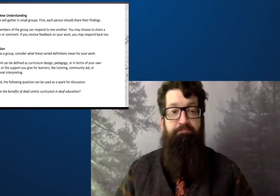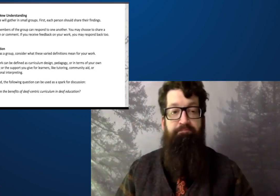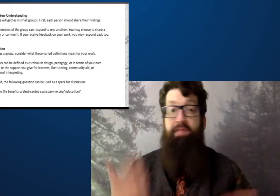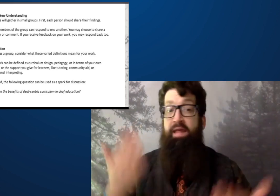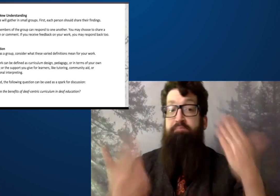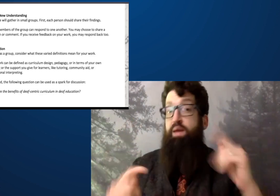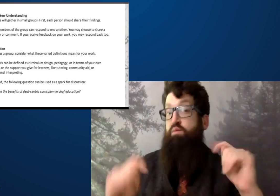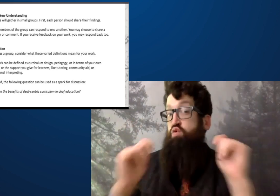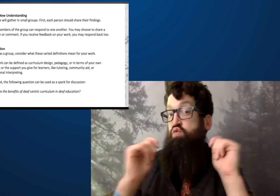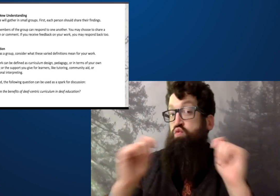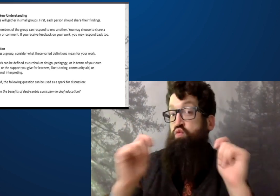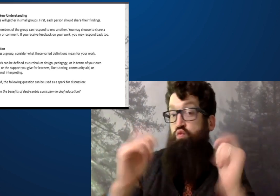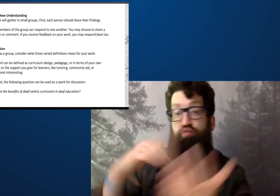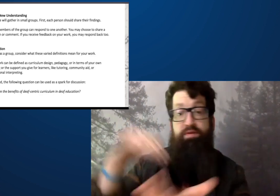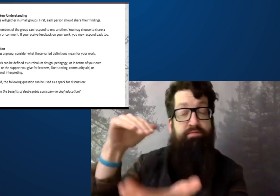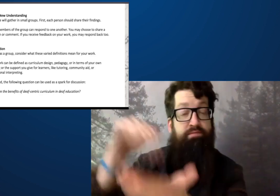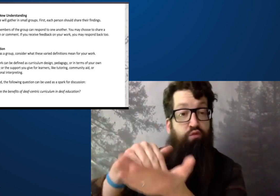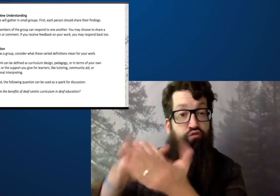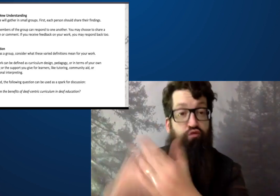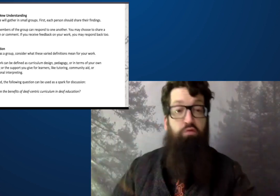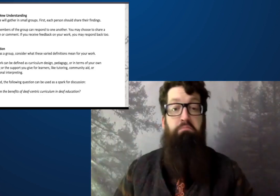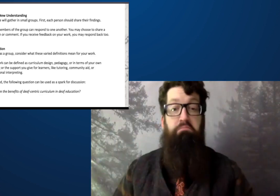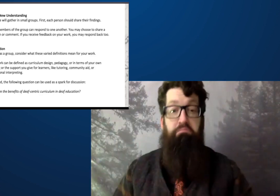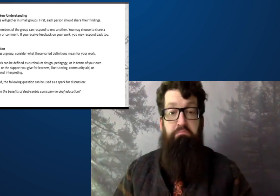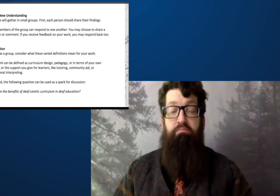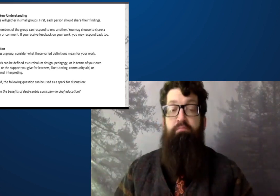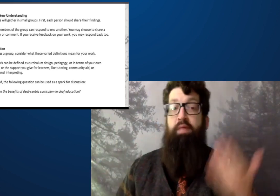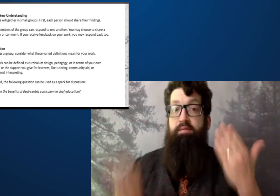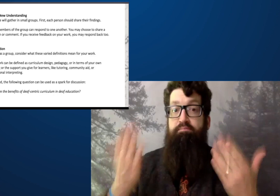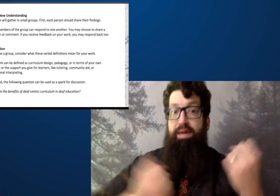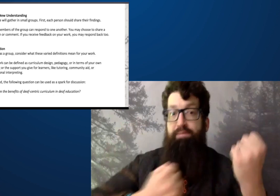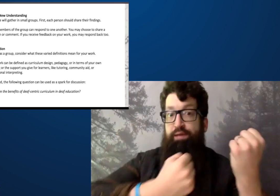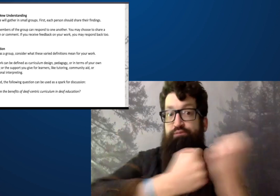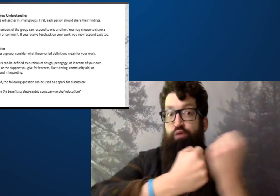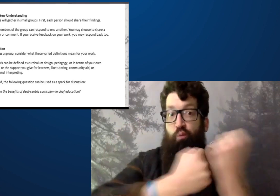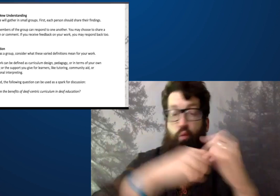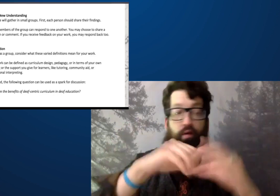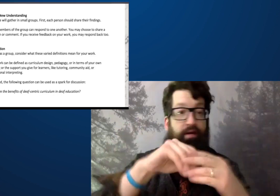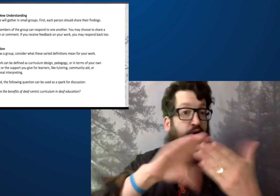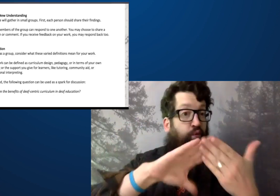an assistant or as a primary instructor, maybe even tutoring.